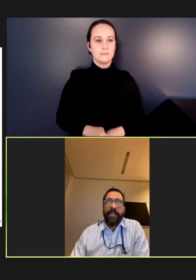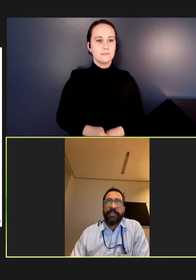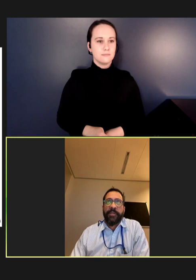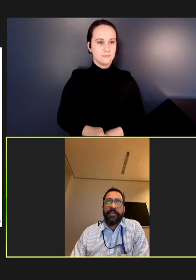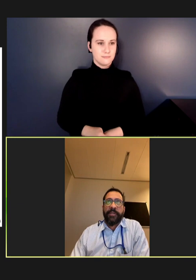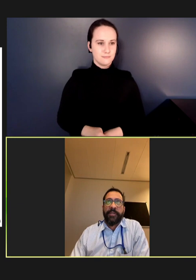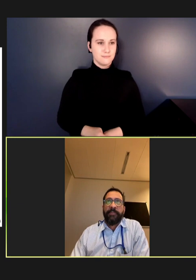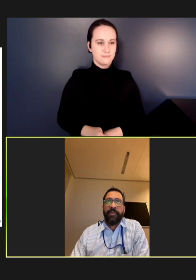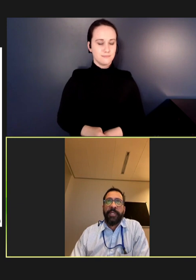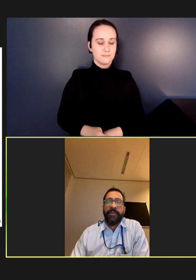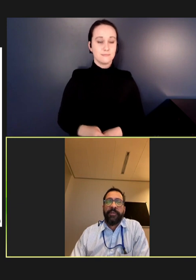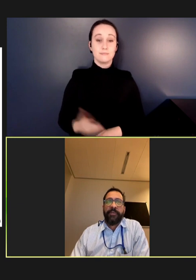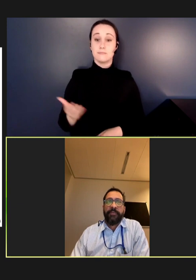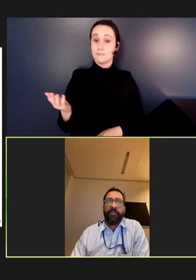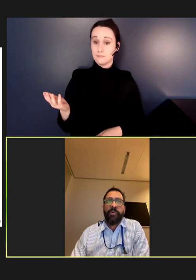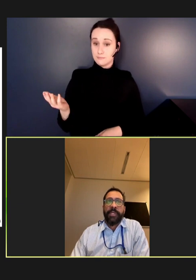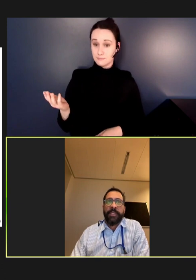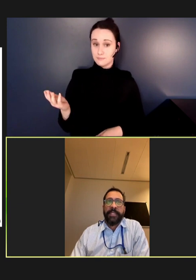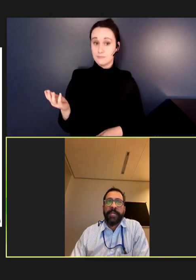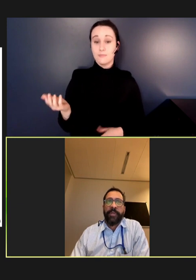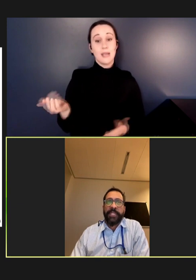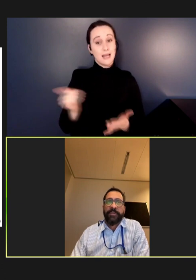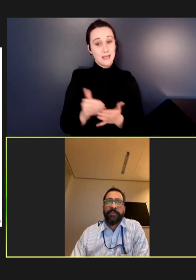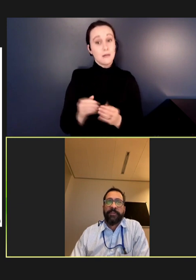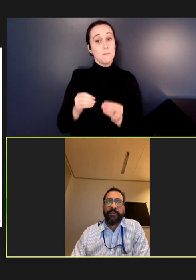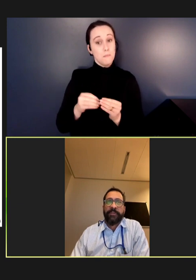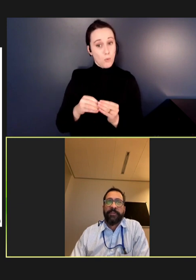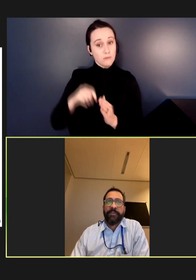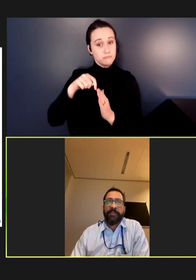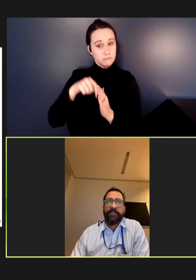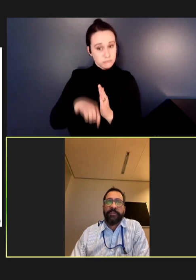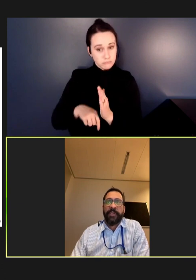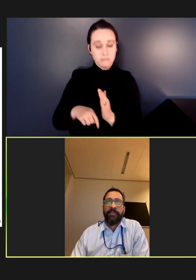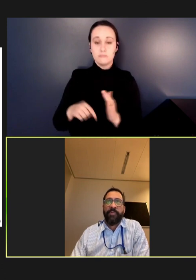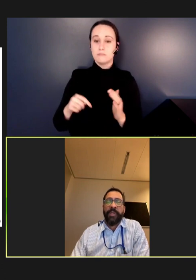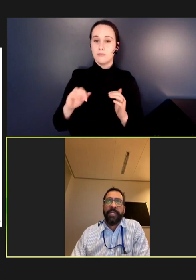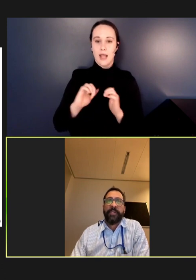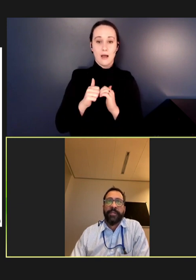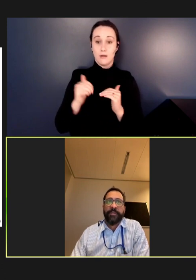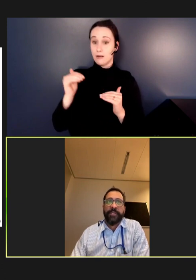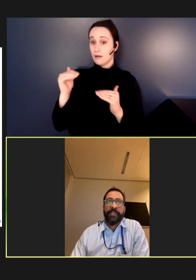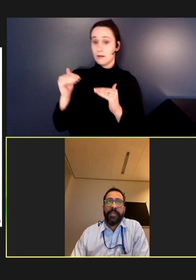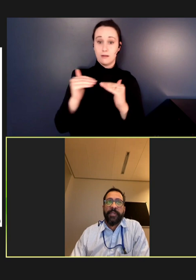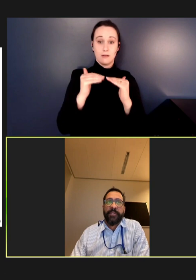And so, here I'm looking even more at the inequities within countries. So,